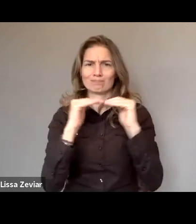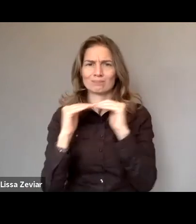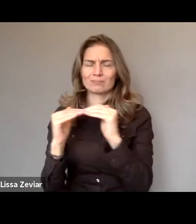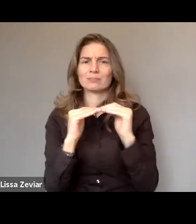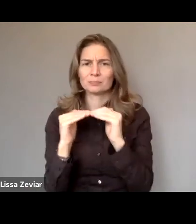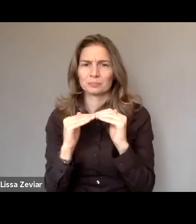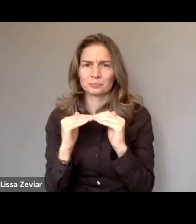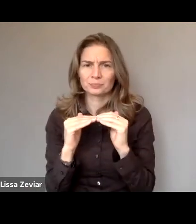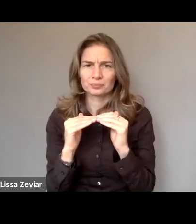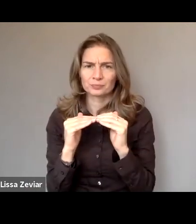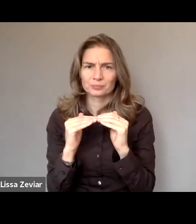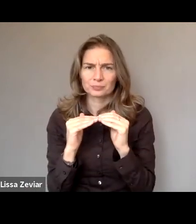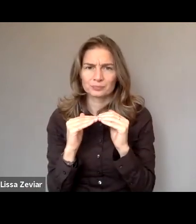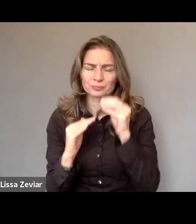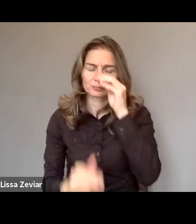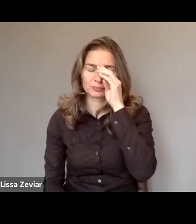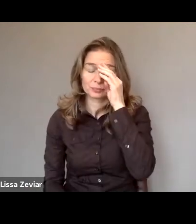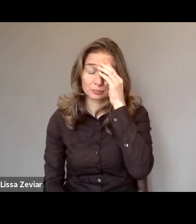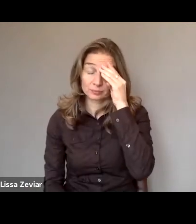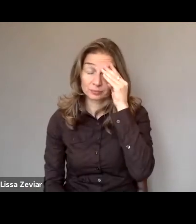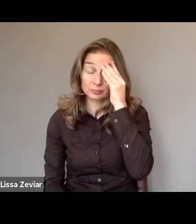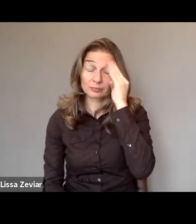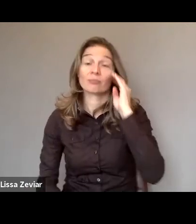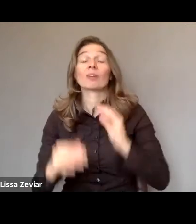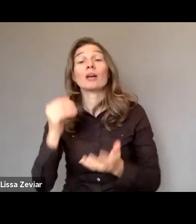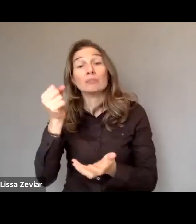increased funding to ensure that grass roots organization